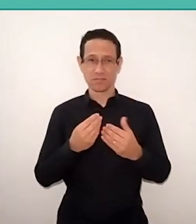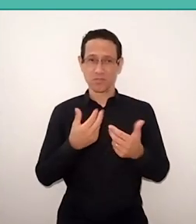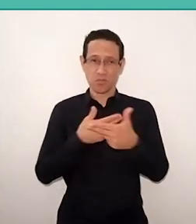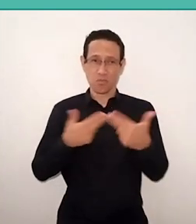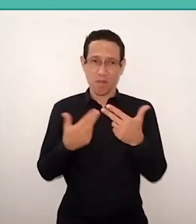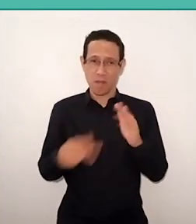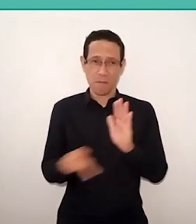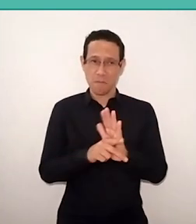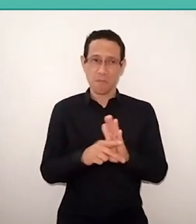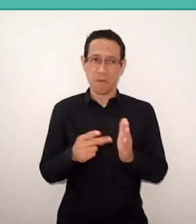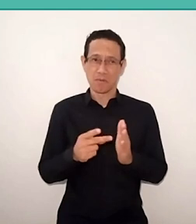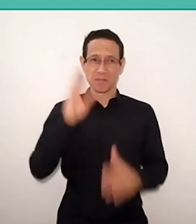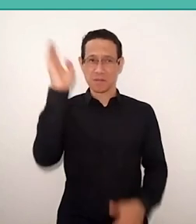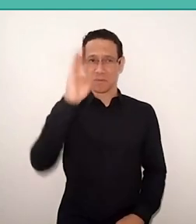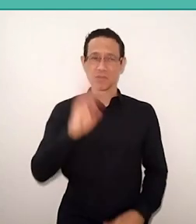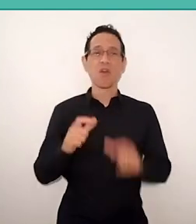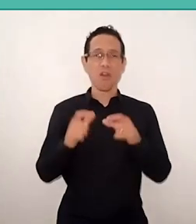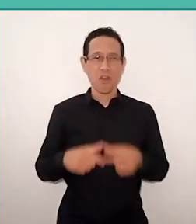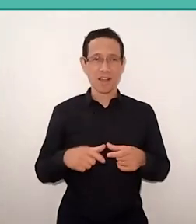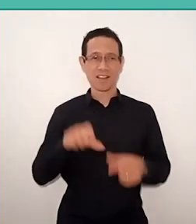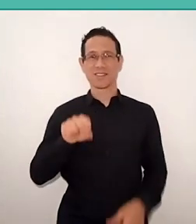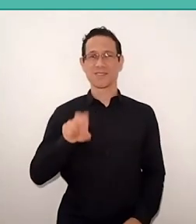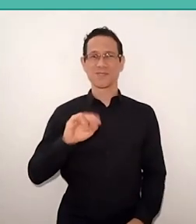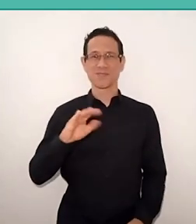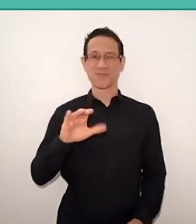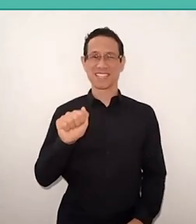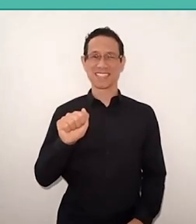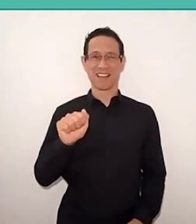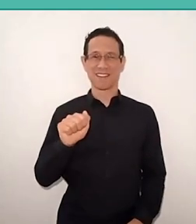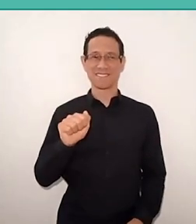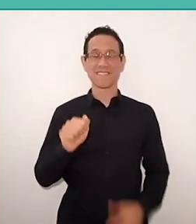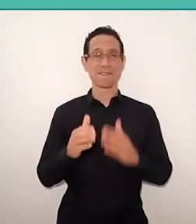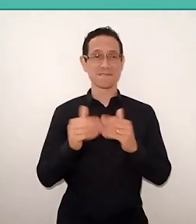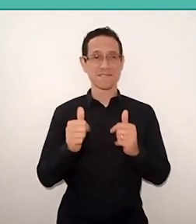in Switzerland, he asked for chocolate to go from Brazil to Switzerland,